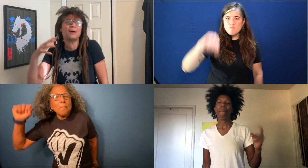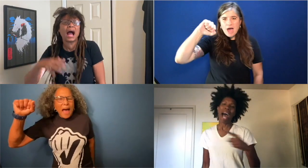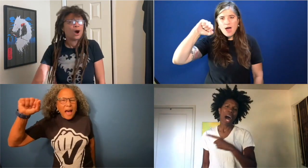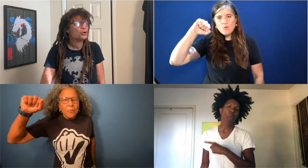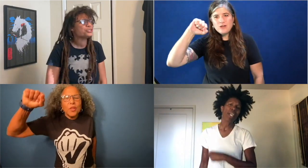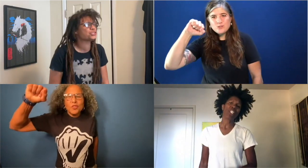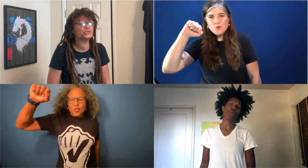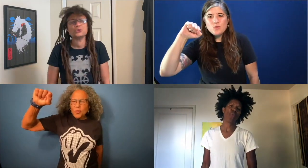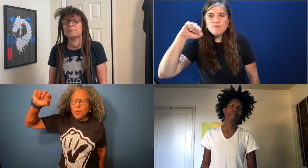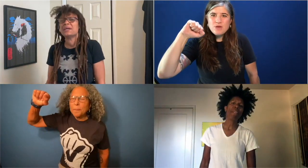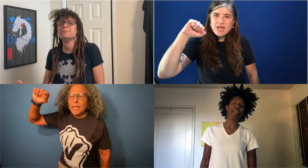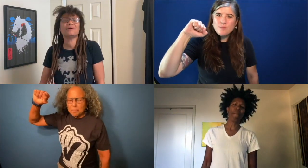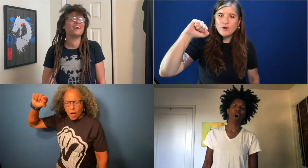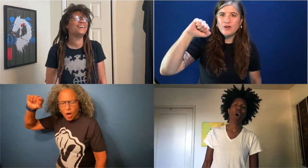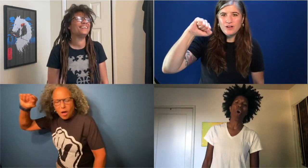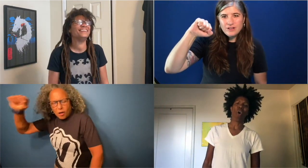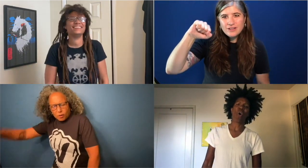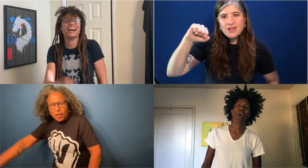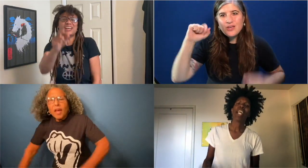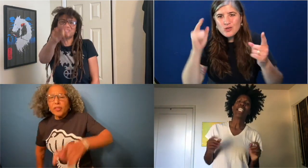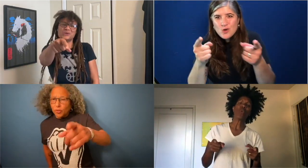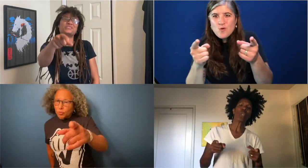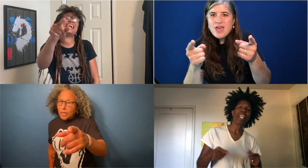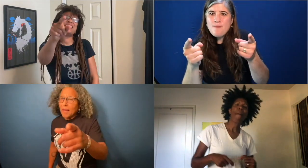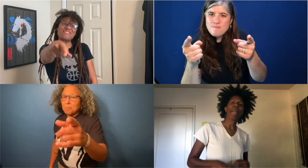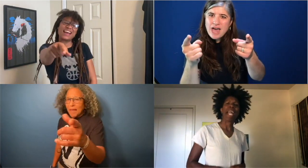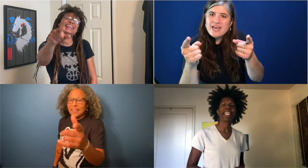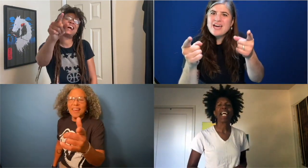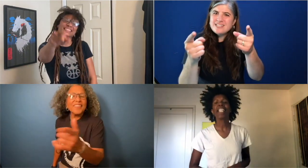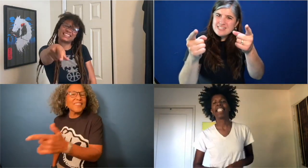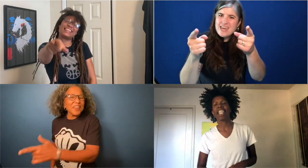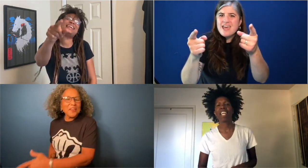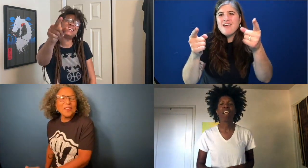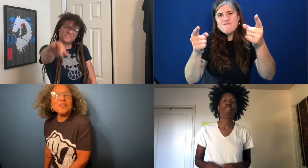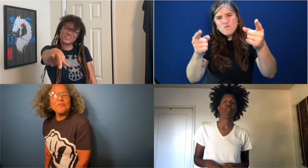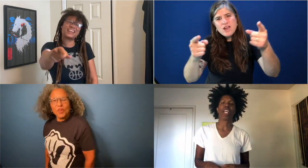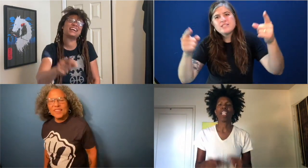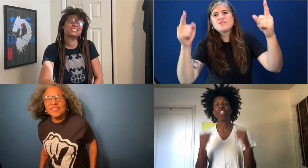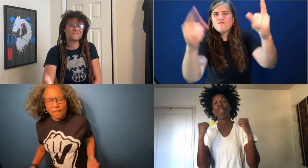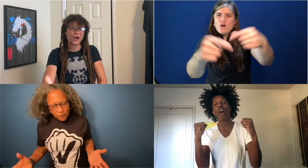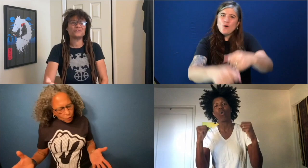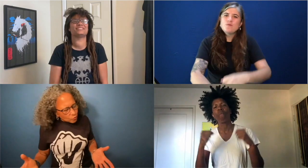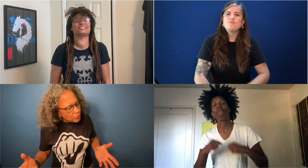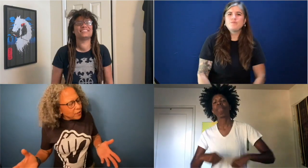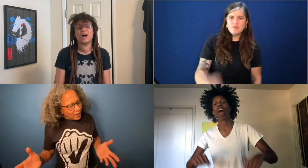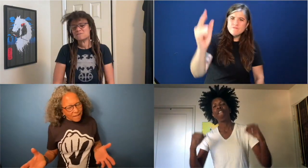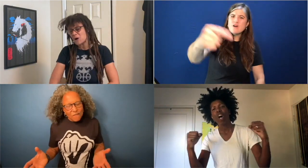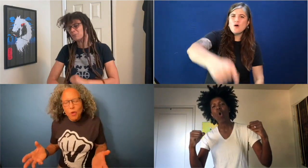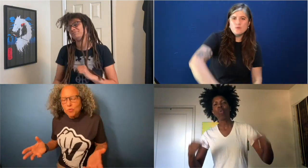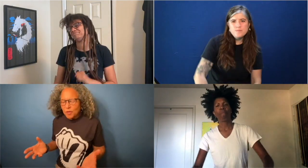POWER TO THE PEOPLE! YOU CAN MAKE A DIFFERENCE VOTE!